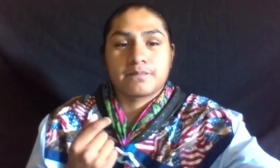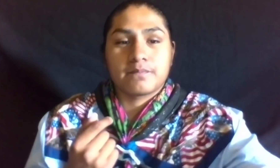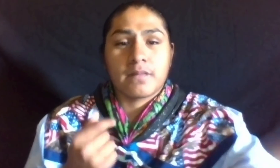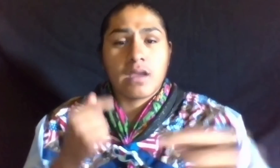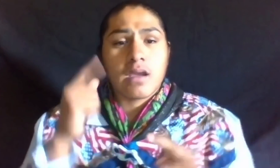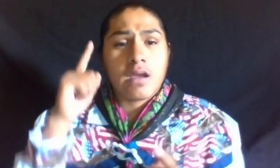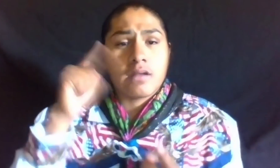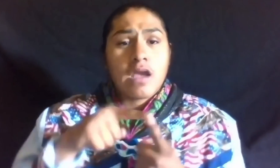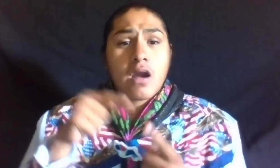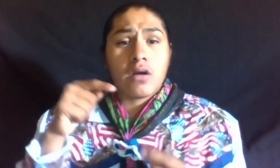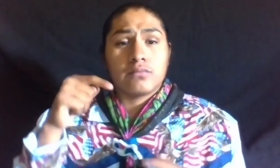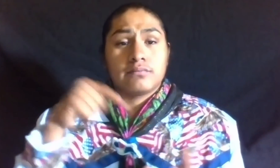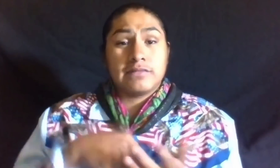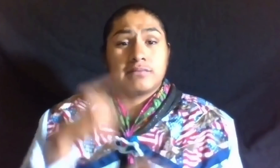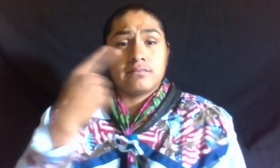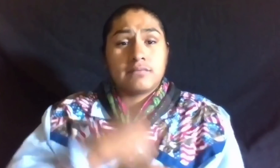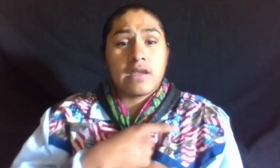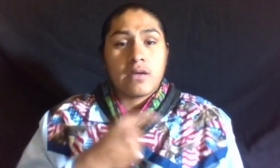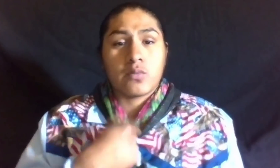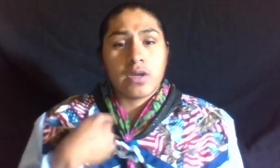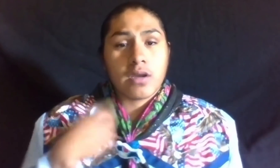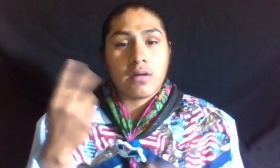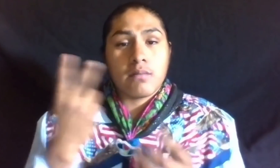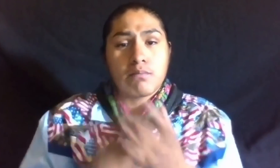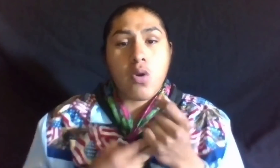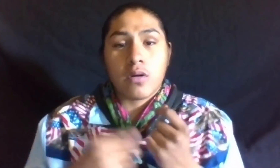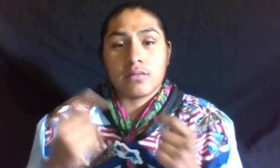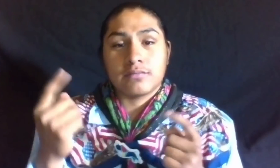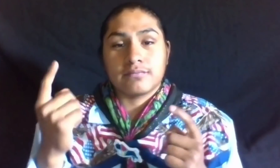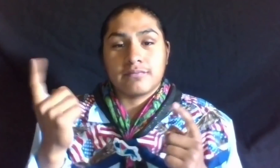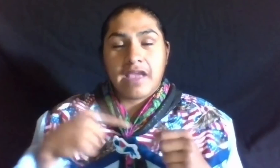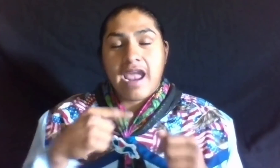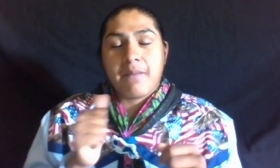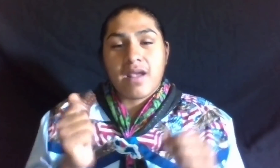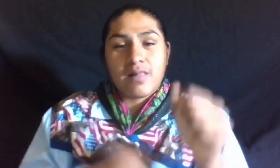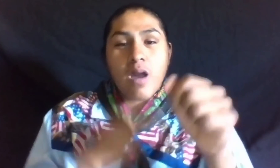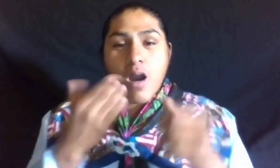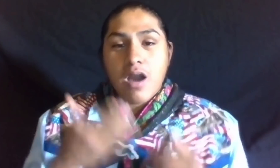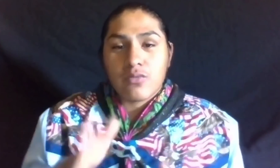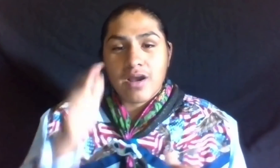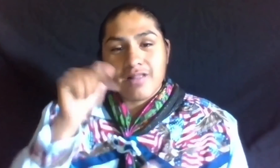TILL THIS DAY WE BOTH HAVE COME A LONG WAY.